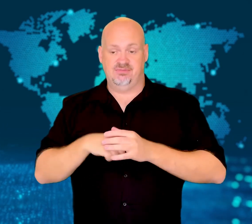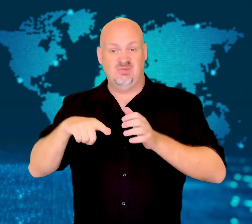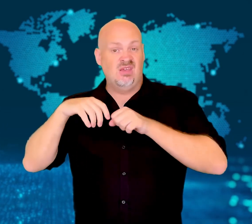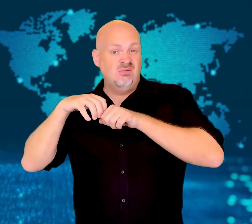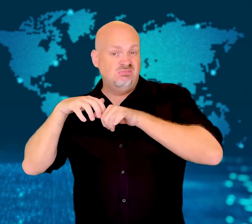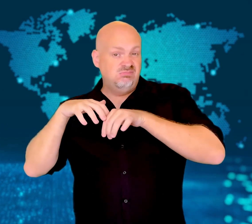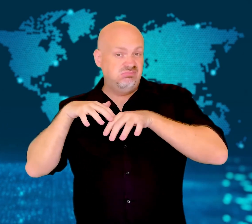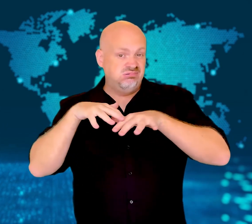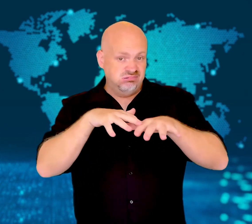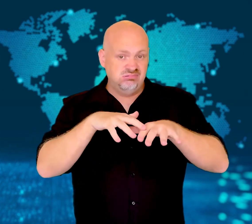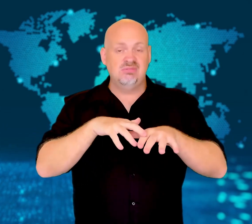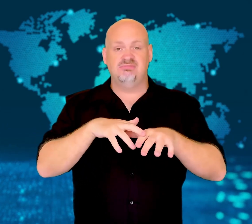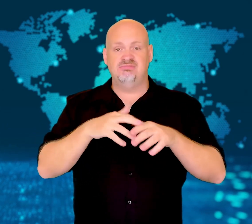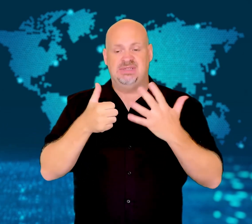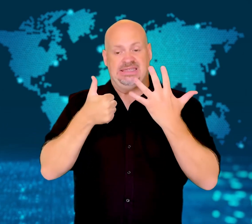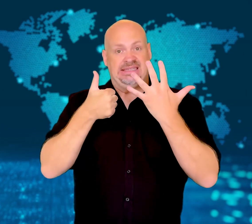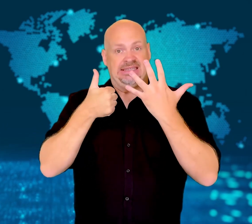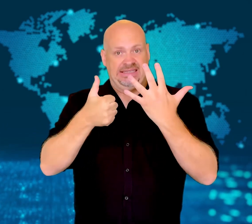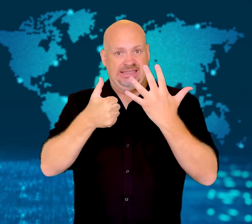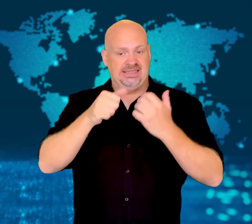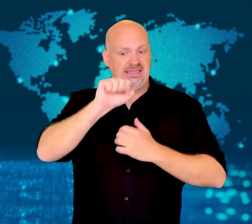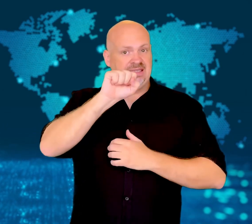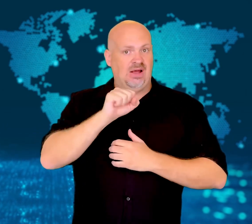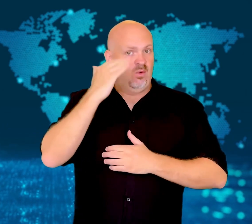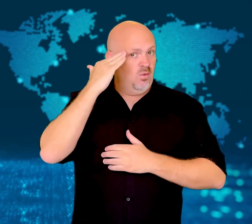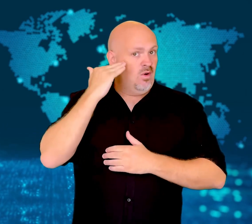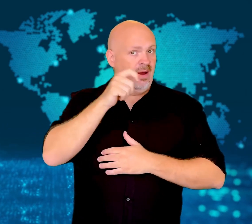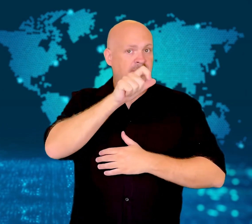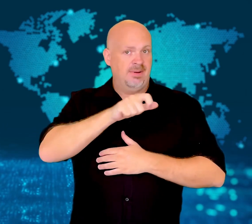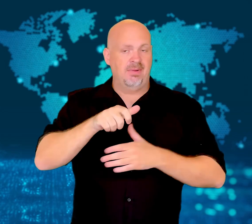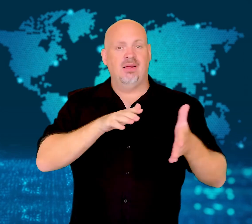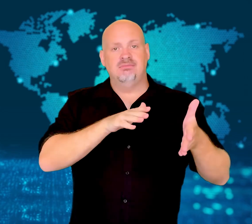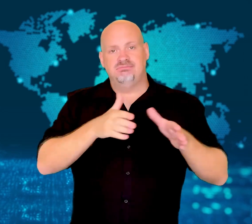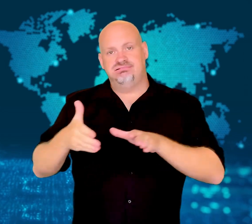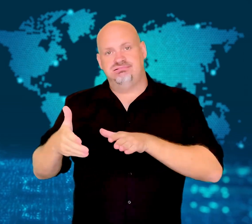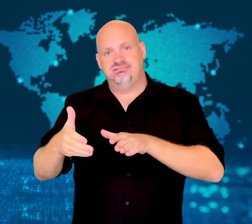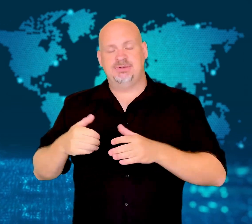The flooding downstream killed six South Koreans.